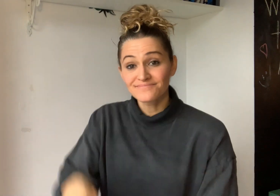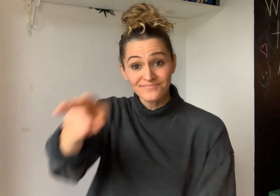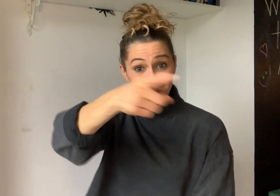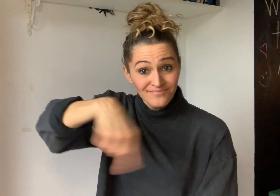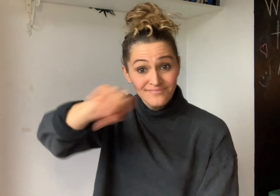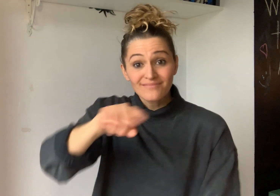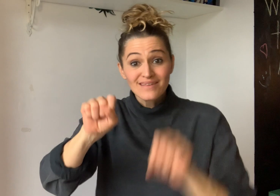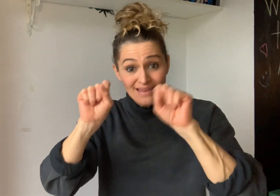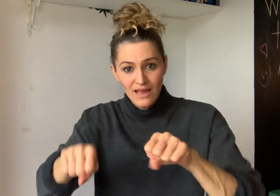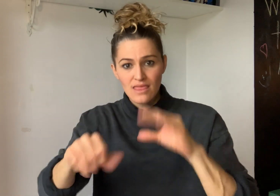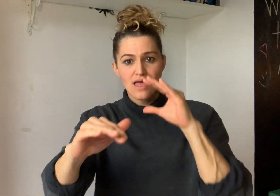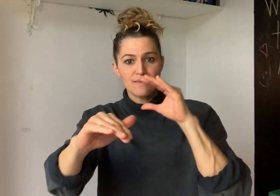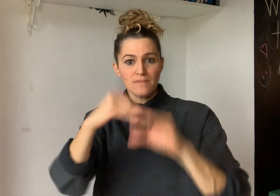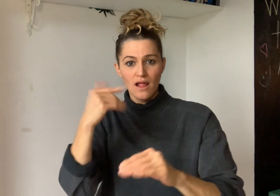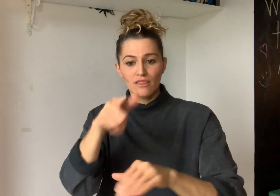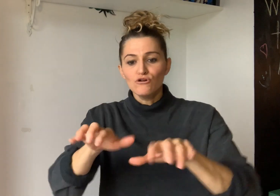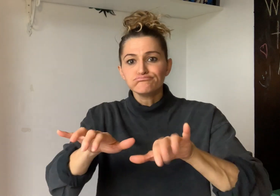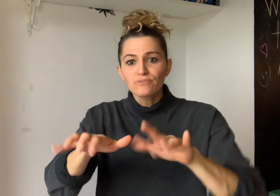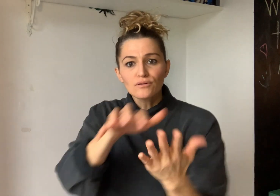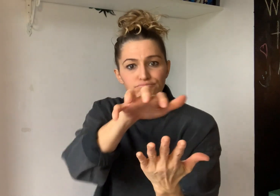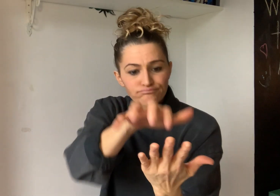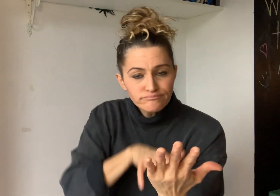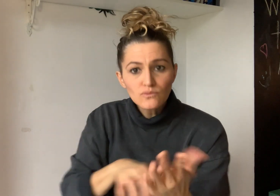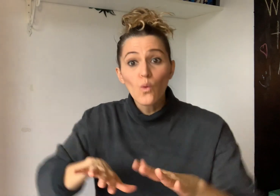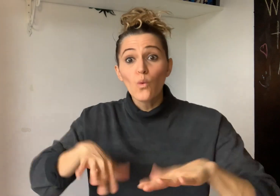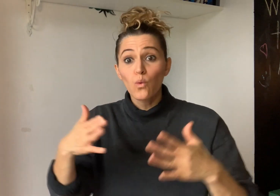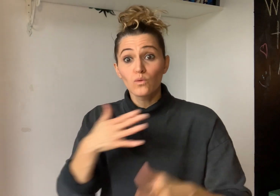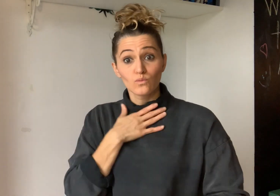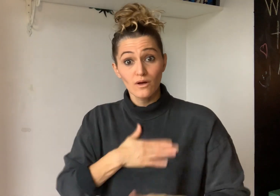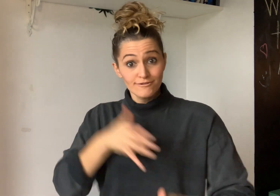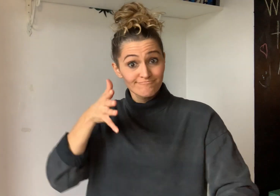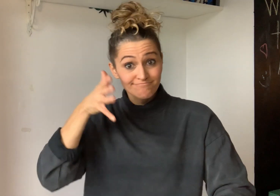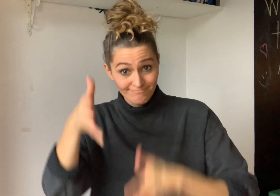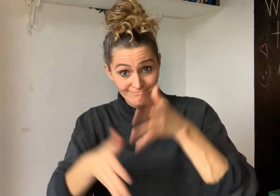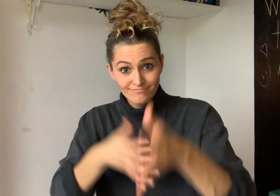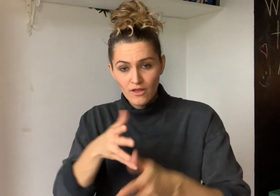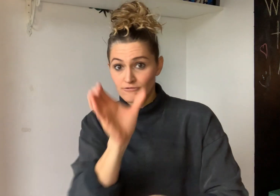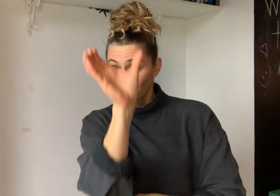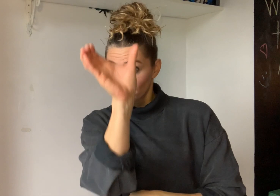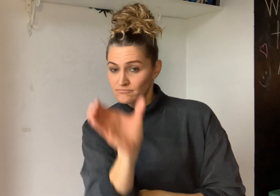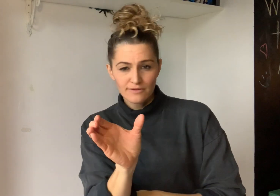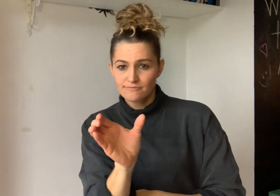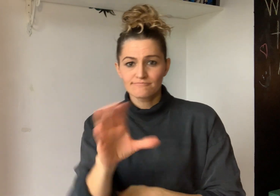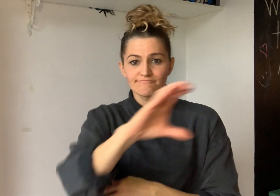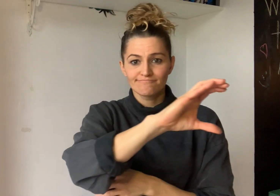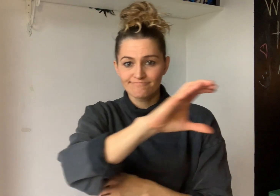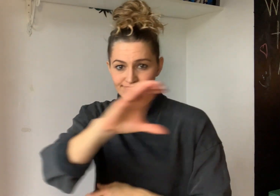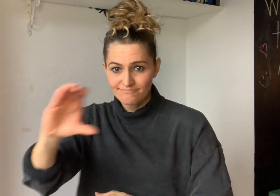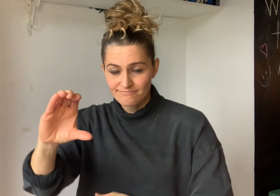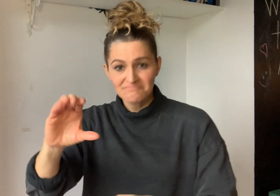You can email your text or video comments